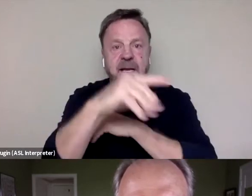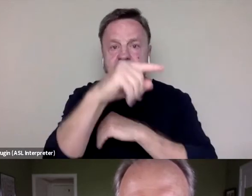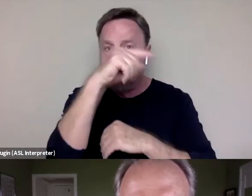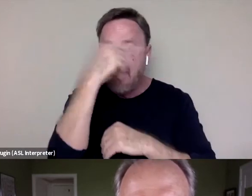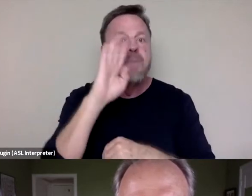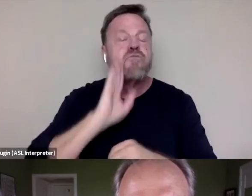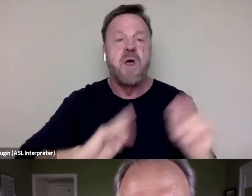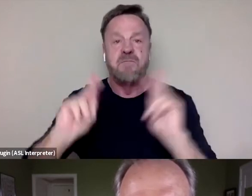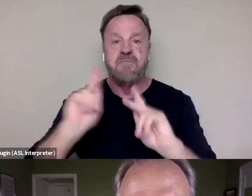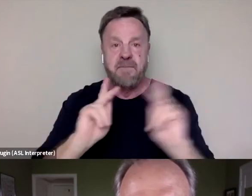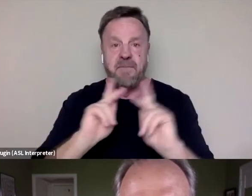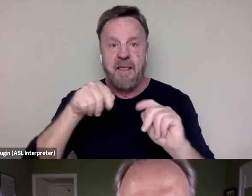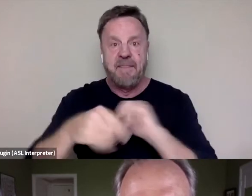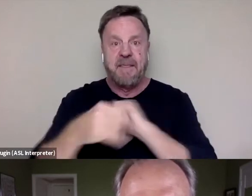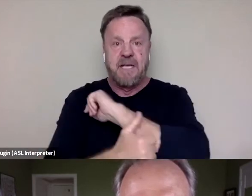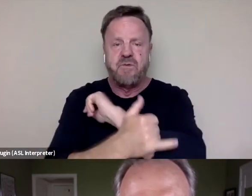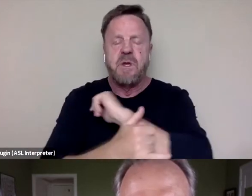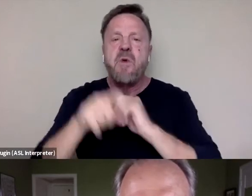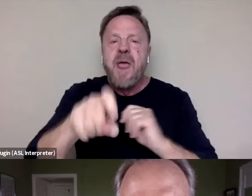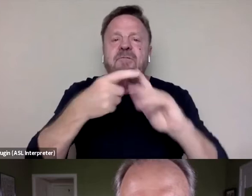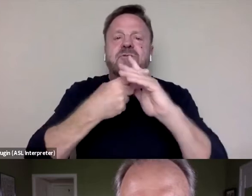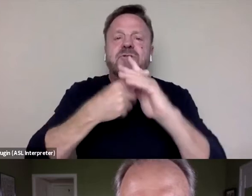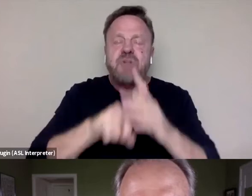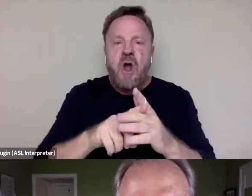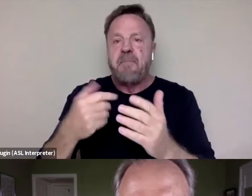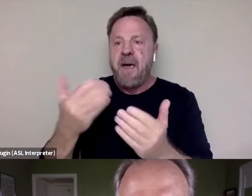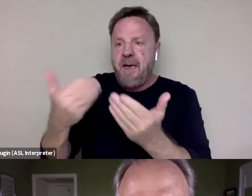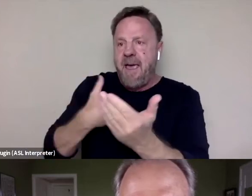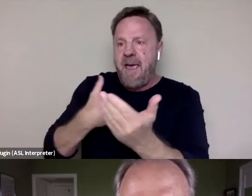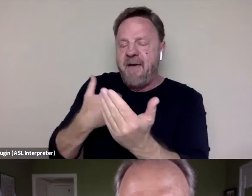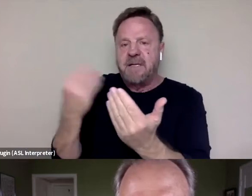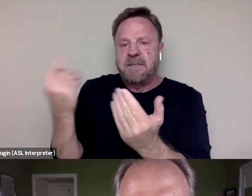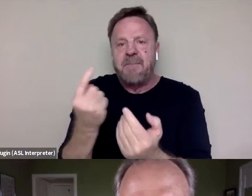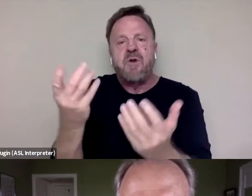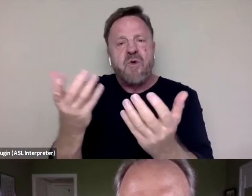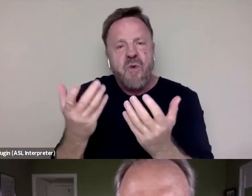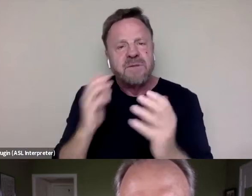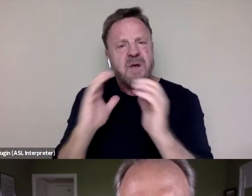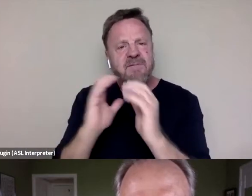We at least start by having somebody who engages with us, but in no way are we done.